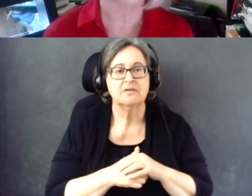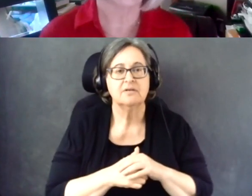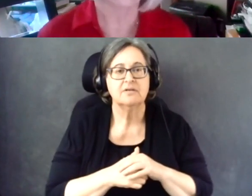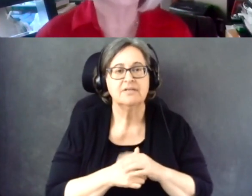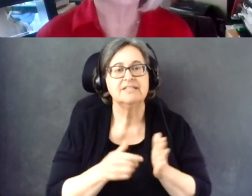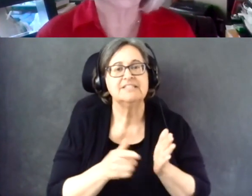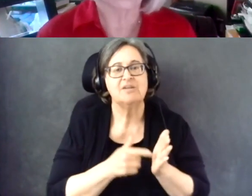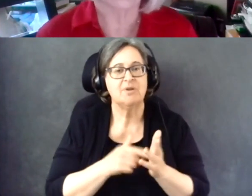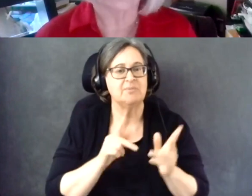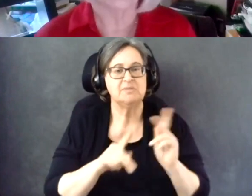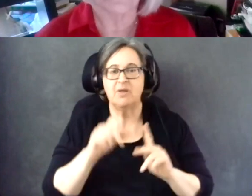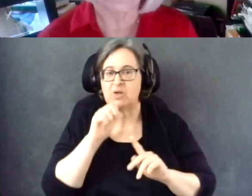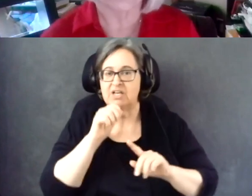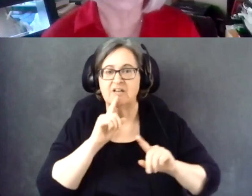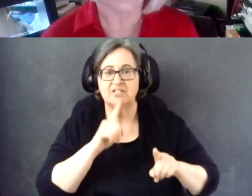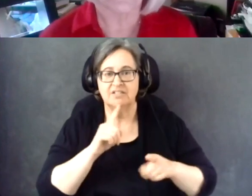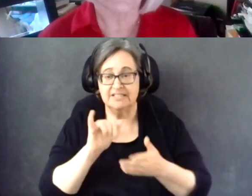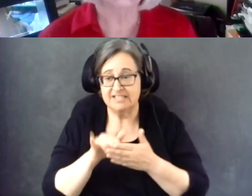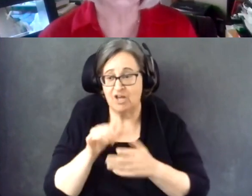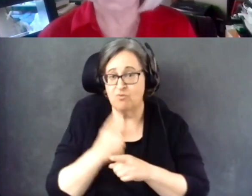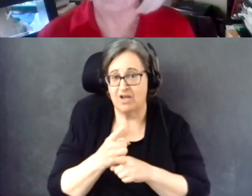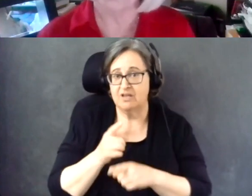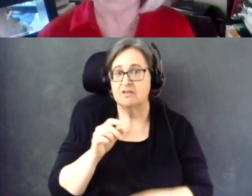That's correct.